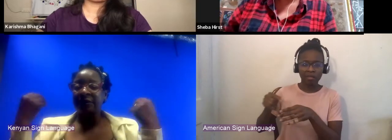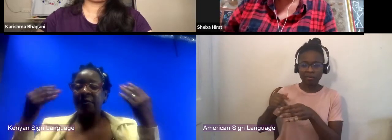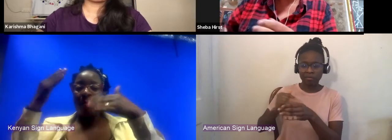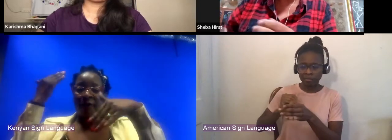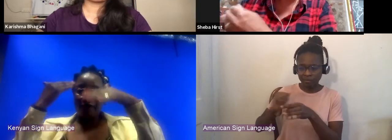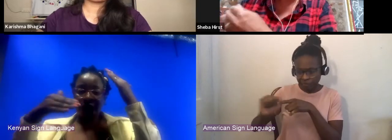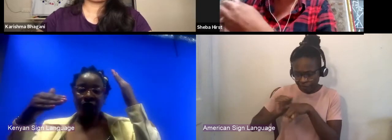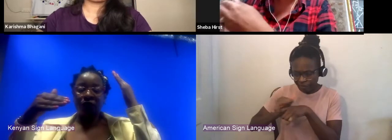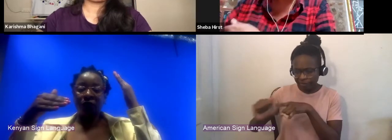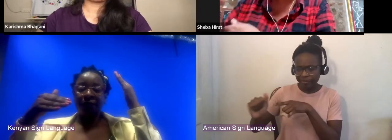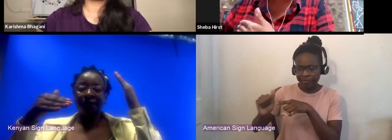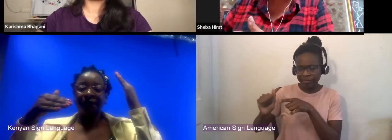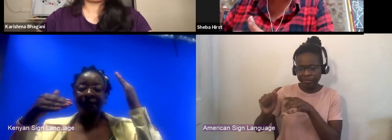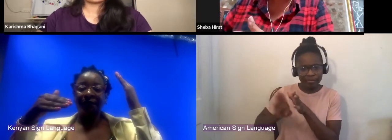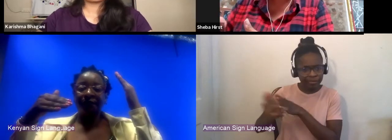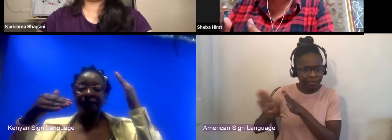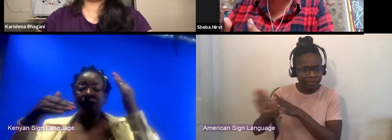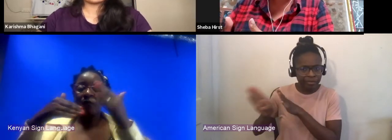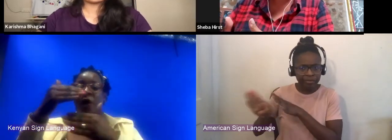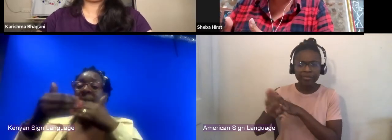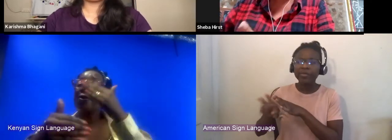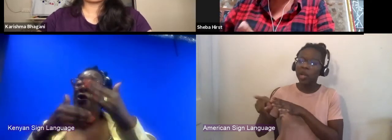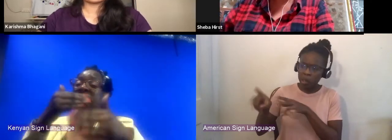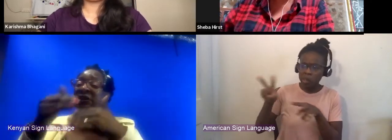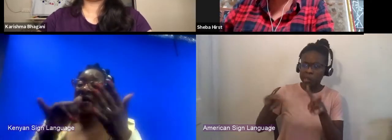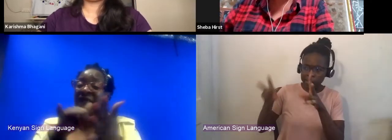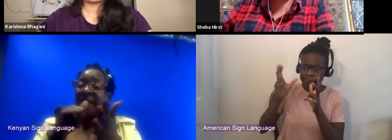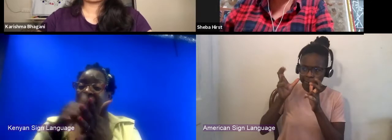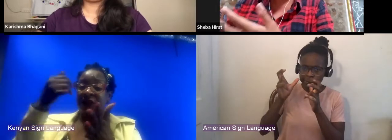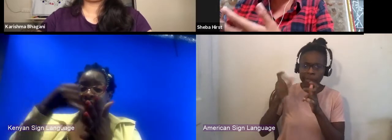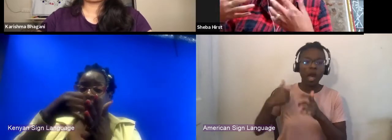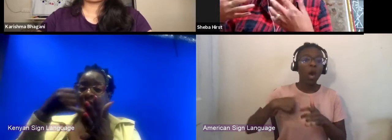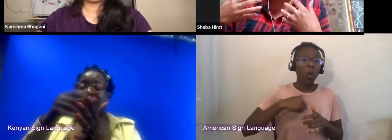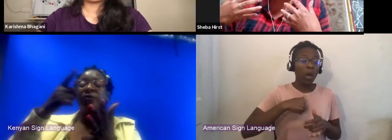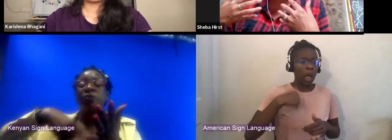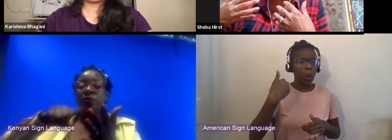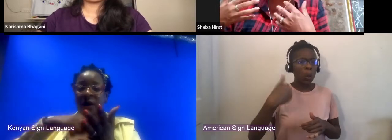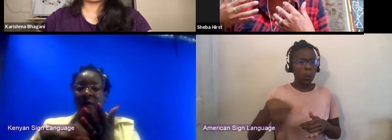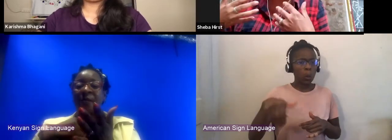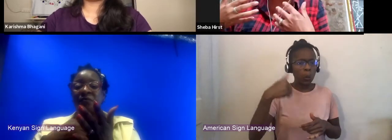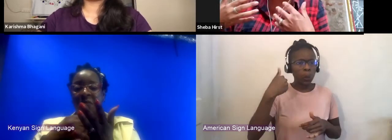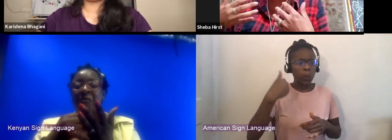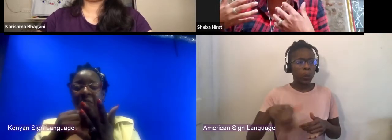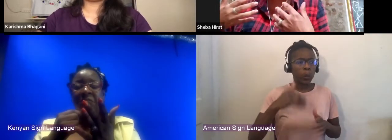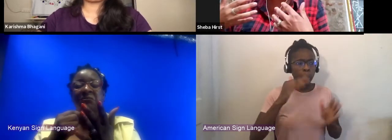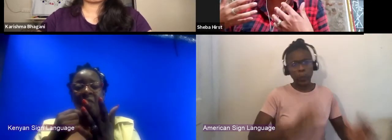the professional processes that they involved in. We were incredibly up-skilled in a very short space of time